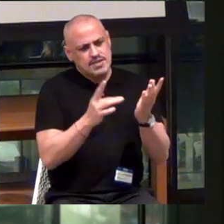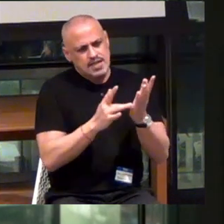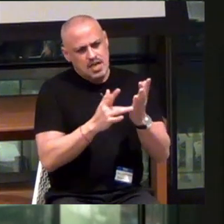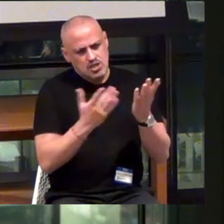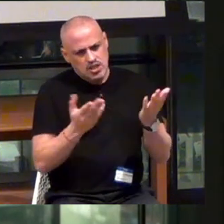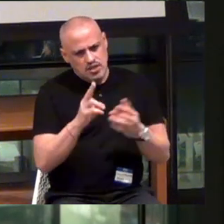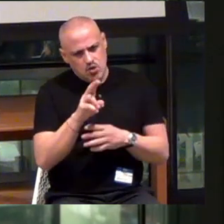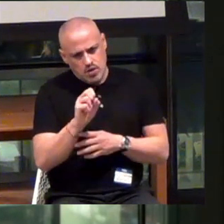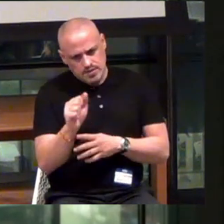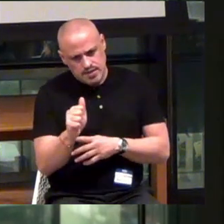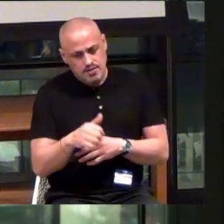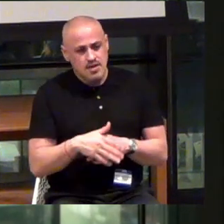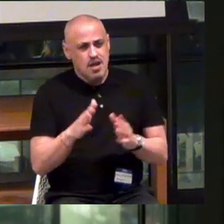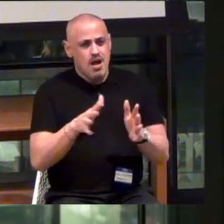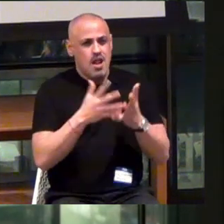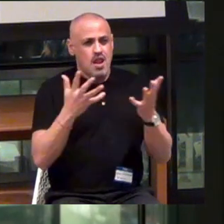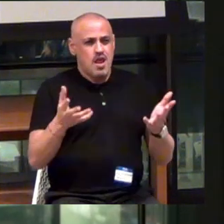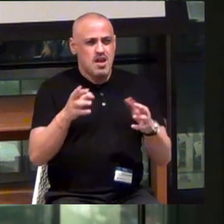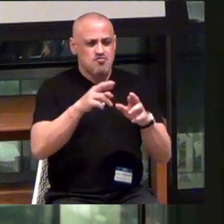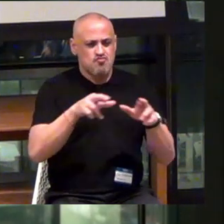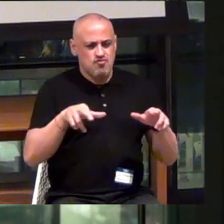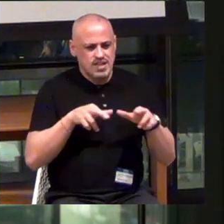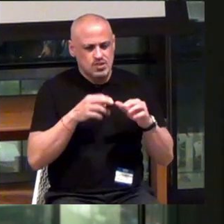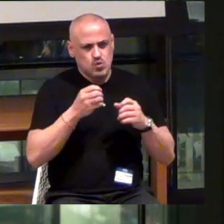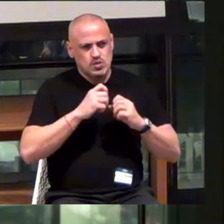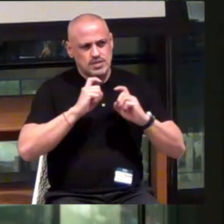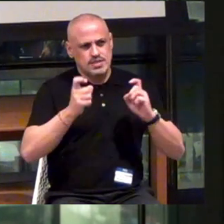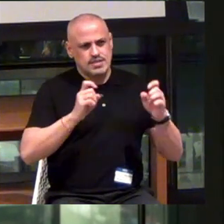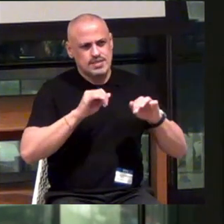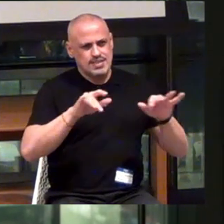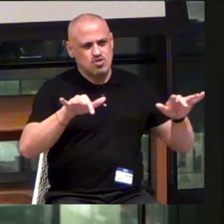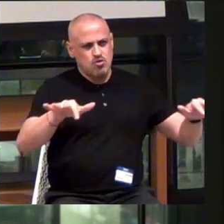There are also a lot of regional distributors of assistive technology.